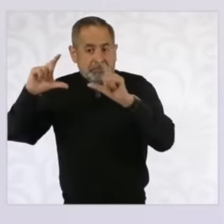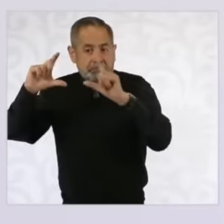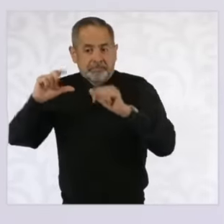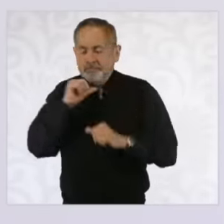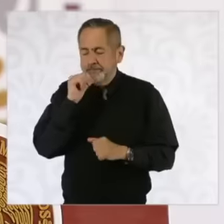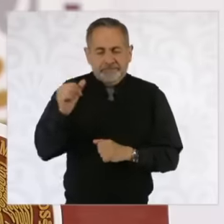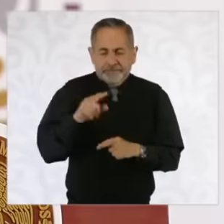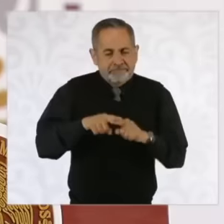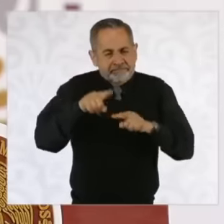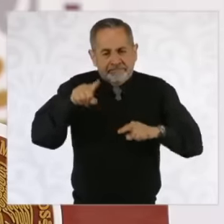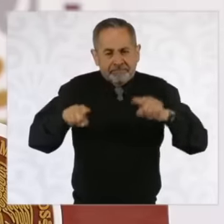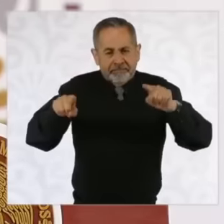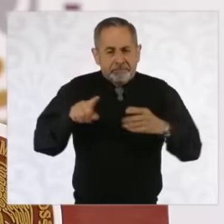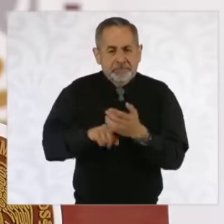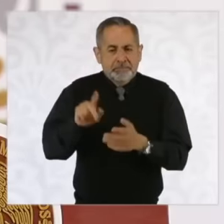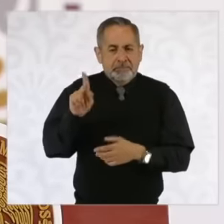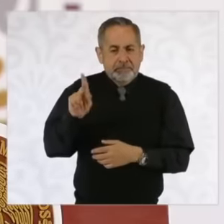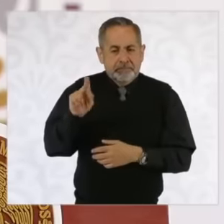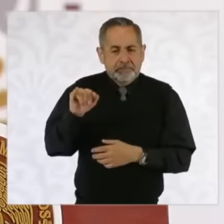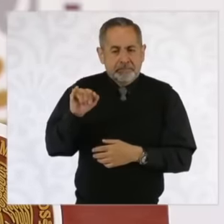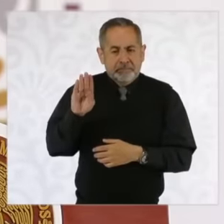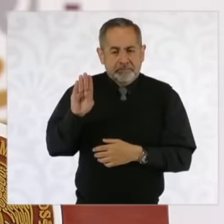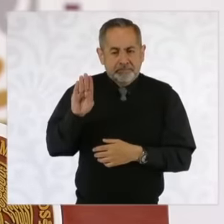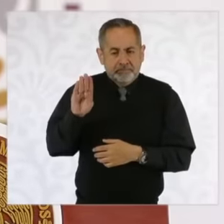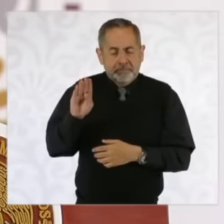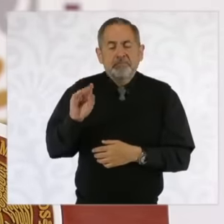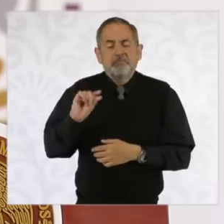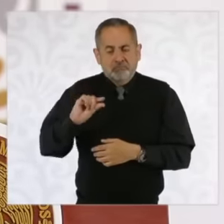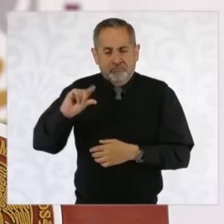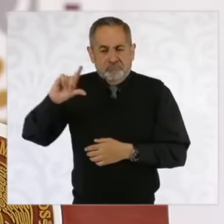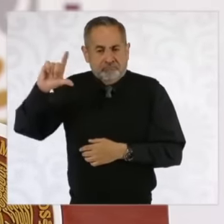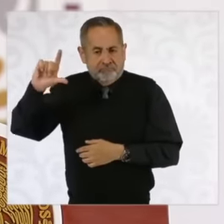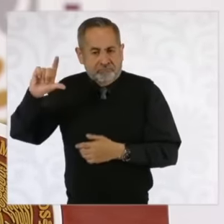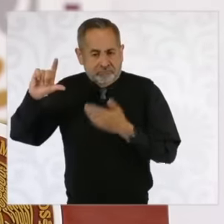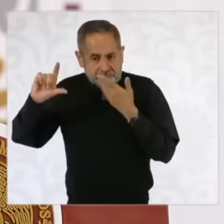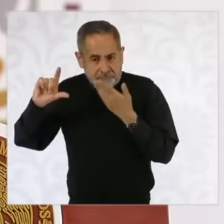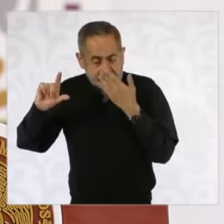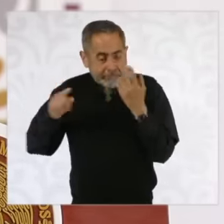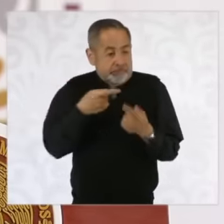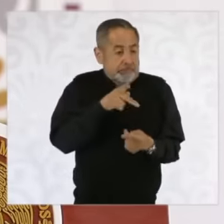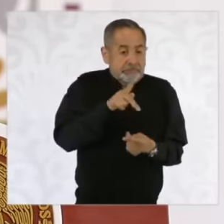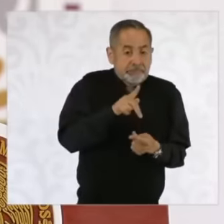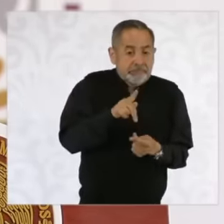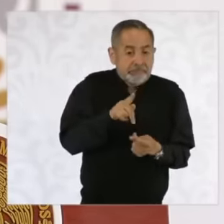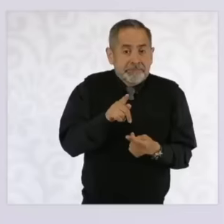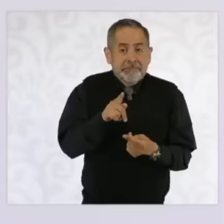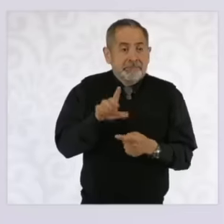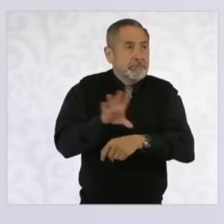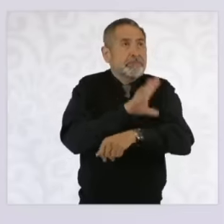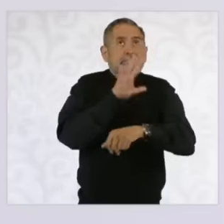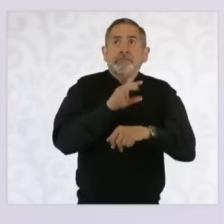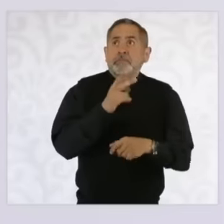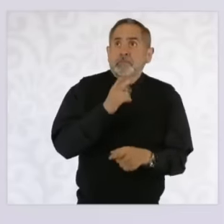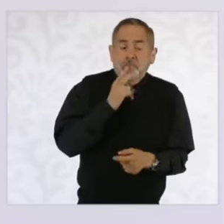that GDP and energy can grow if it is used more efficiently, well then grows